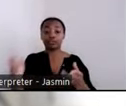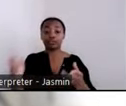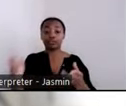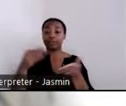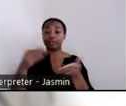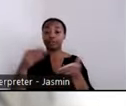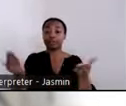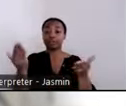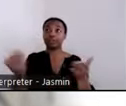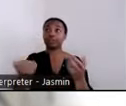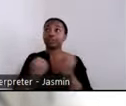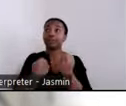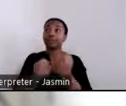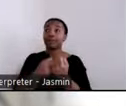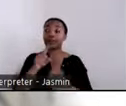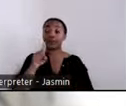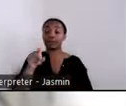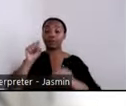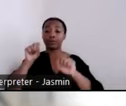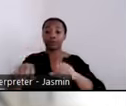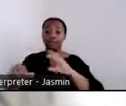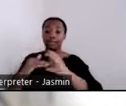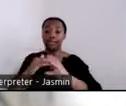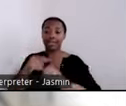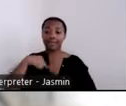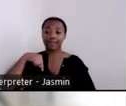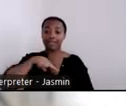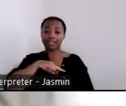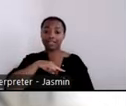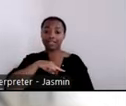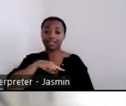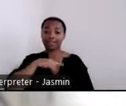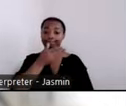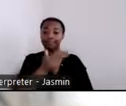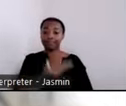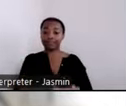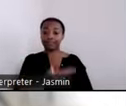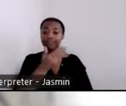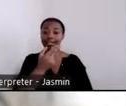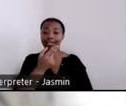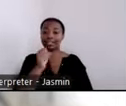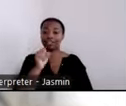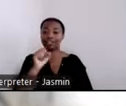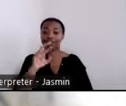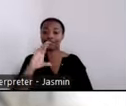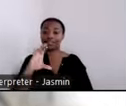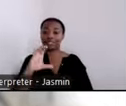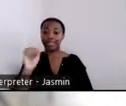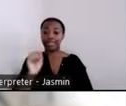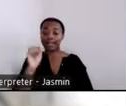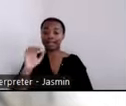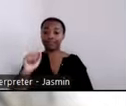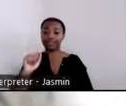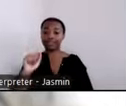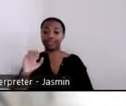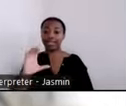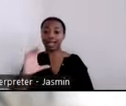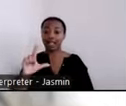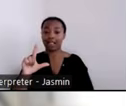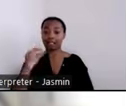at hsrc@acl.hhs.gov. If you need technical assistance or have website suggestions